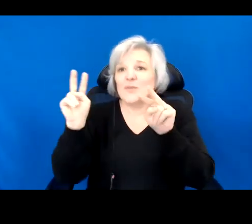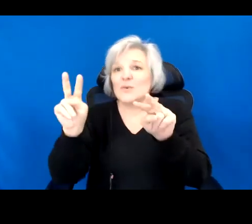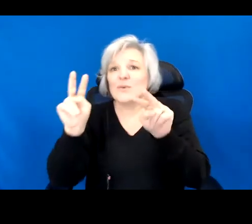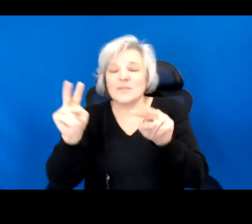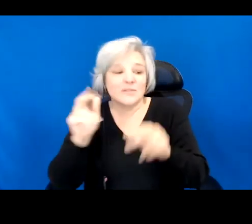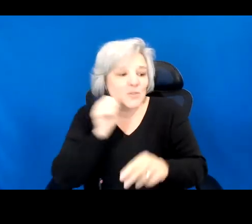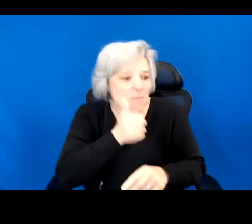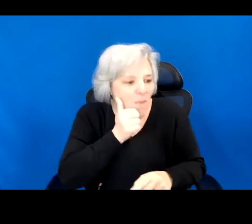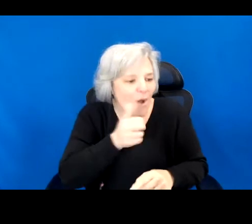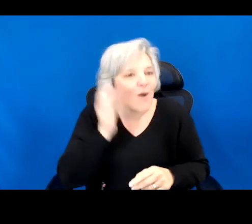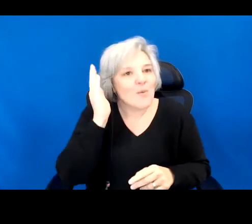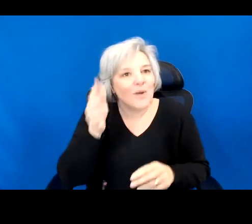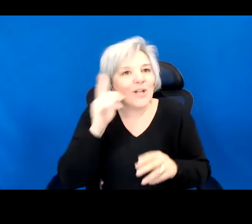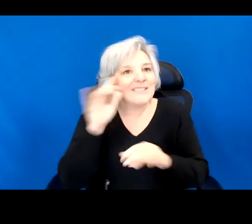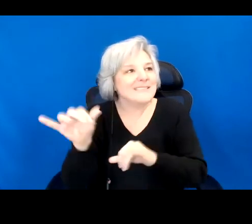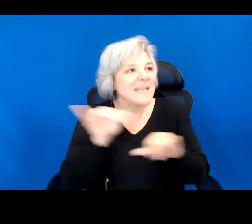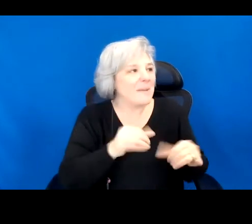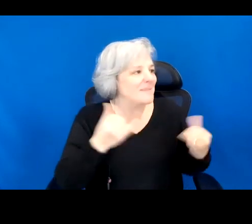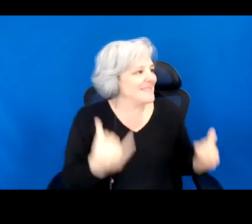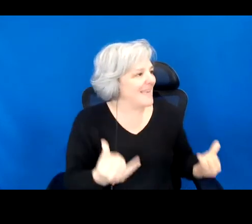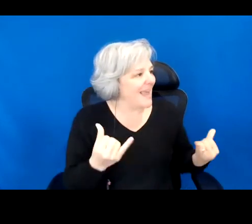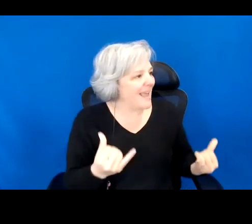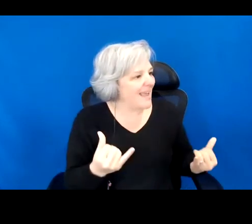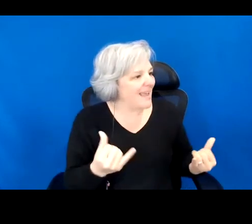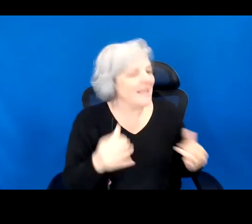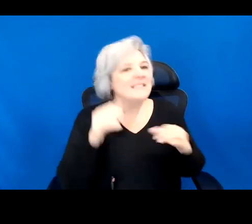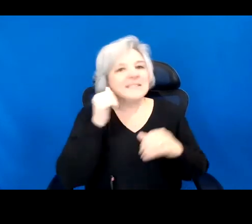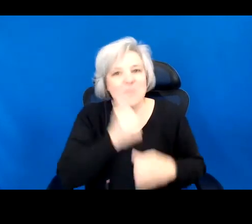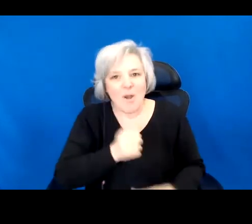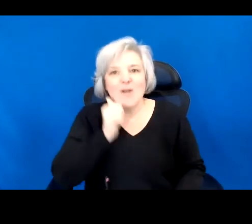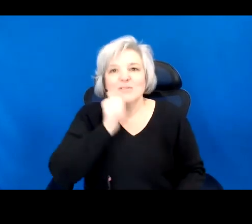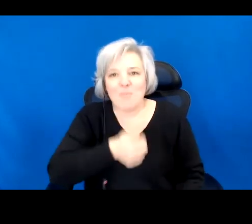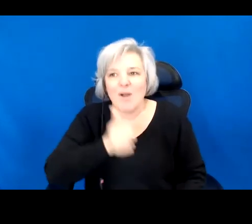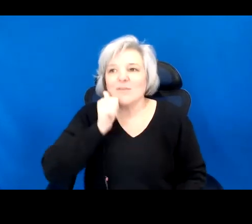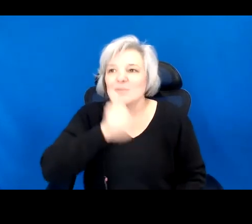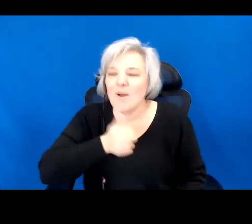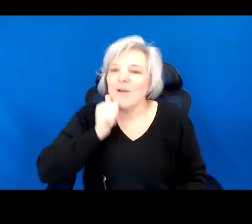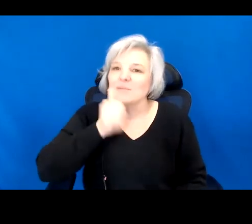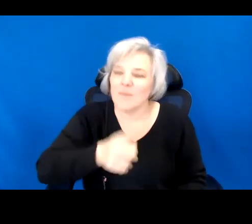to resemble today. Meanwhile, plans are being devised to drive